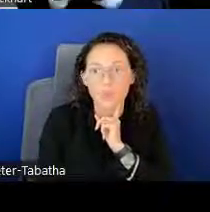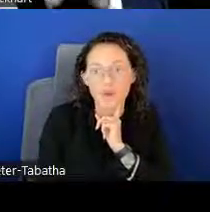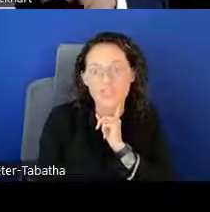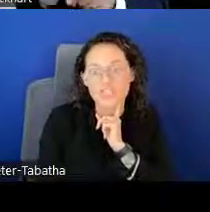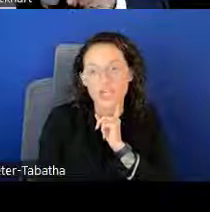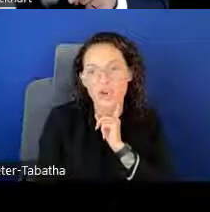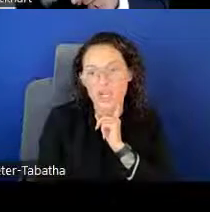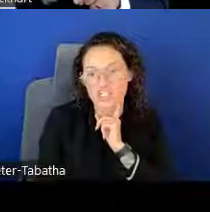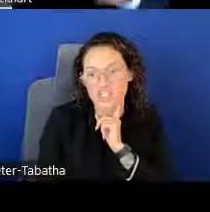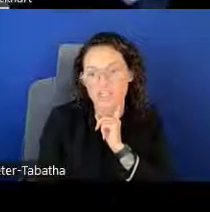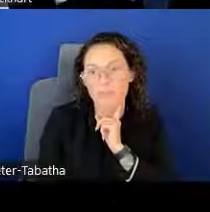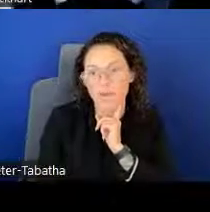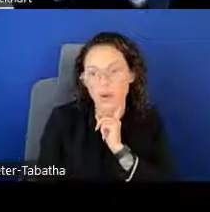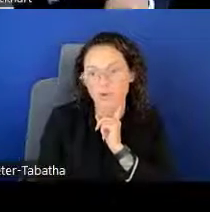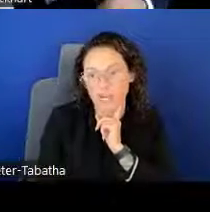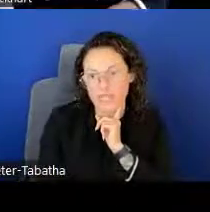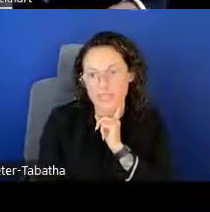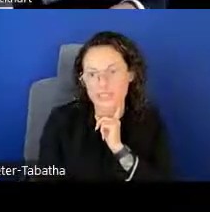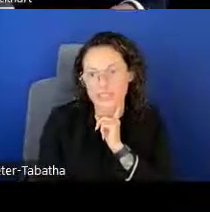We often get questions about grants.